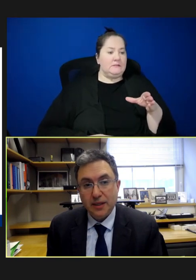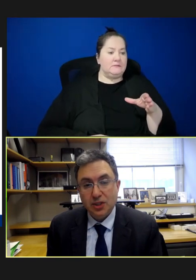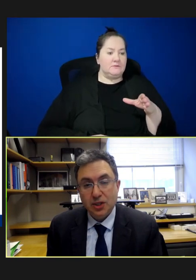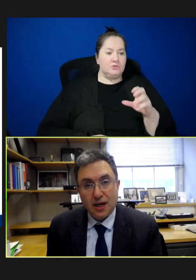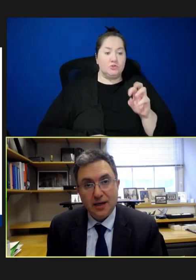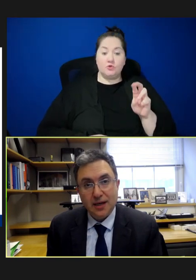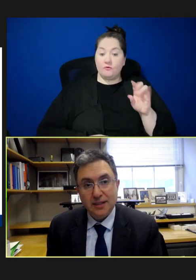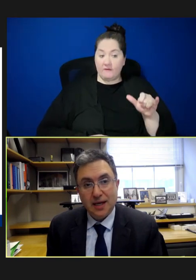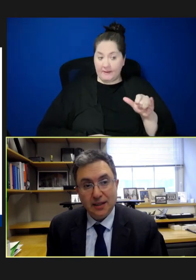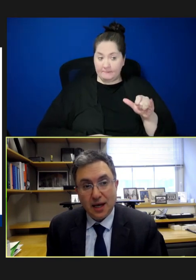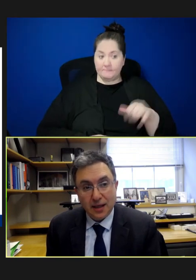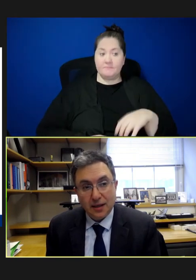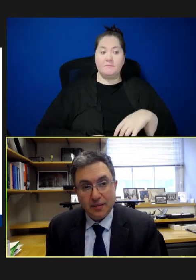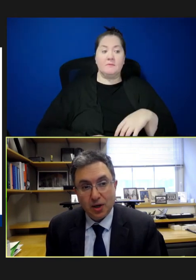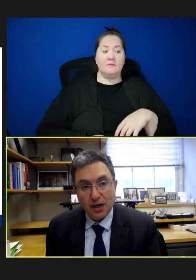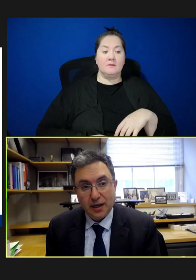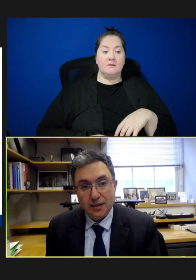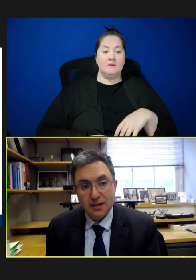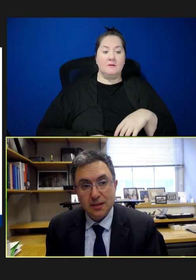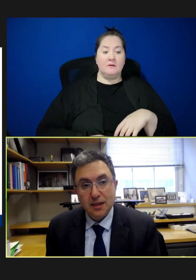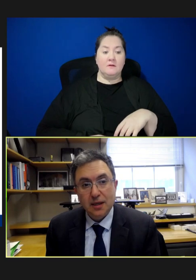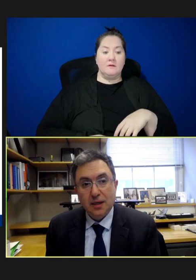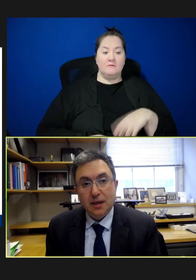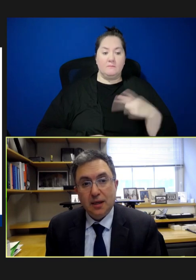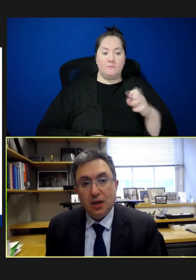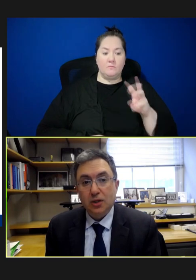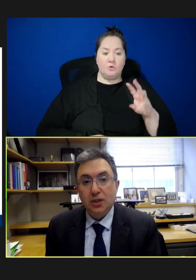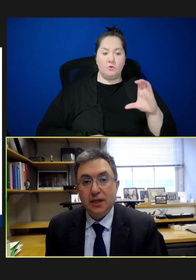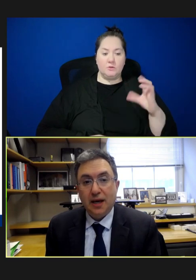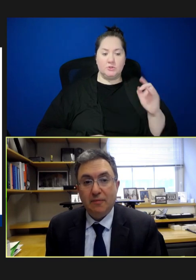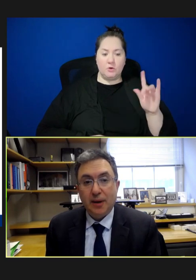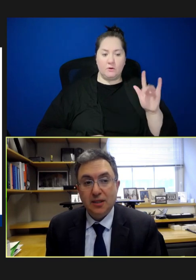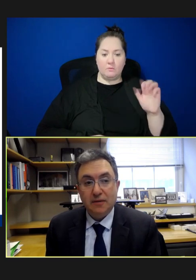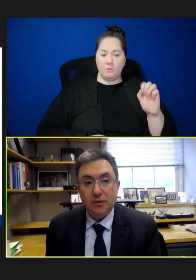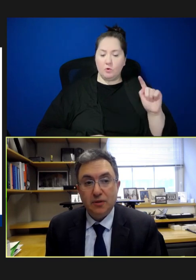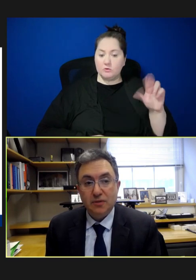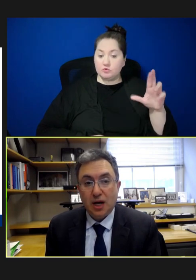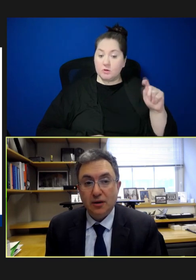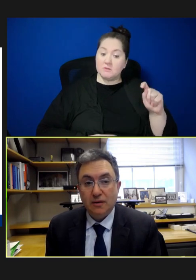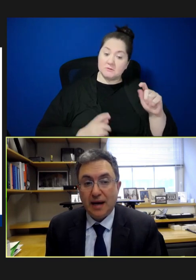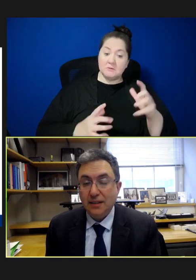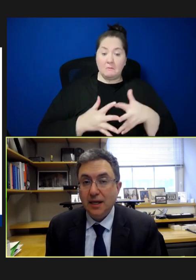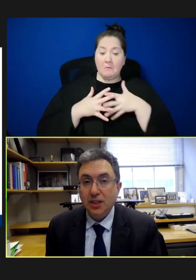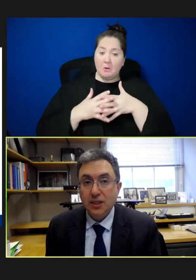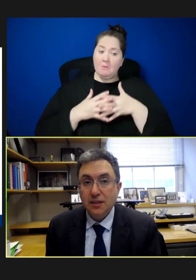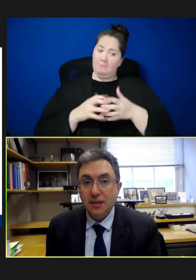which had a nice headline that Americans largely have positive views of childhood vaccinations and